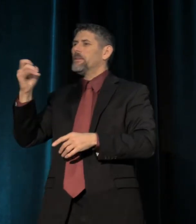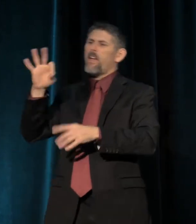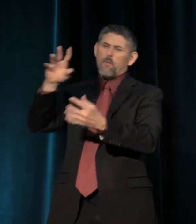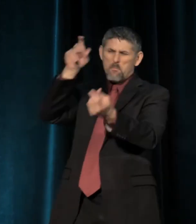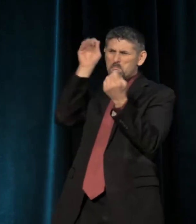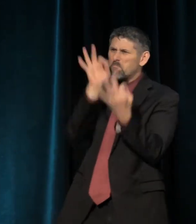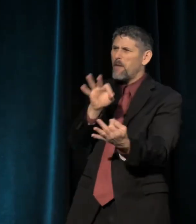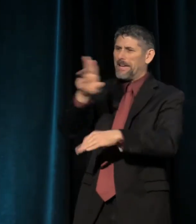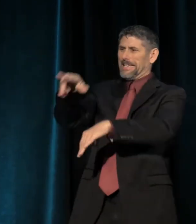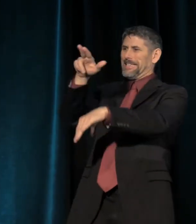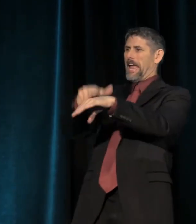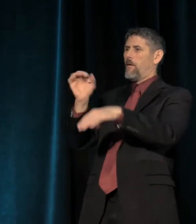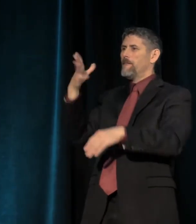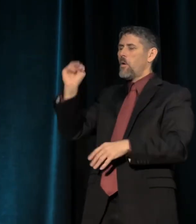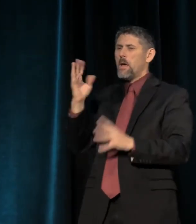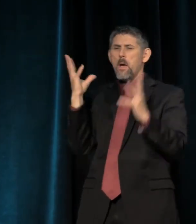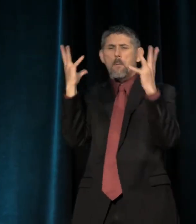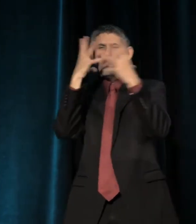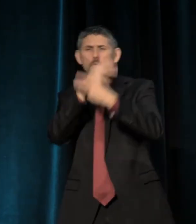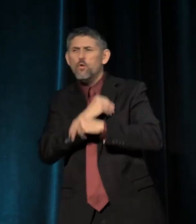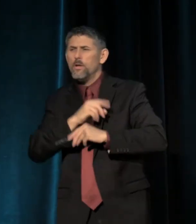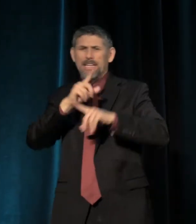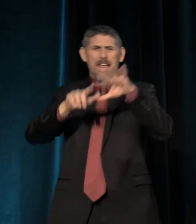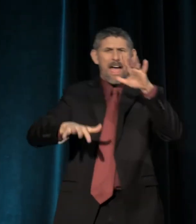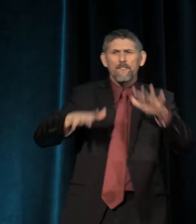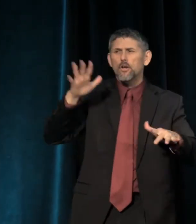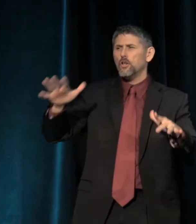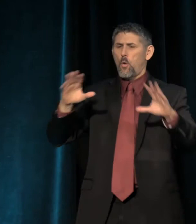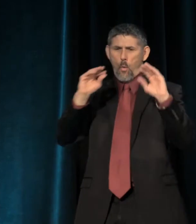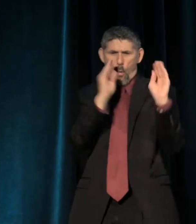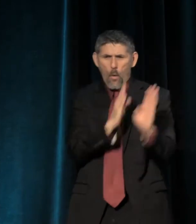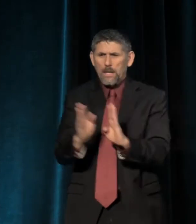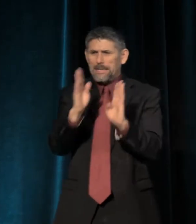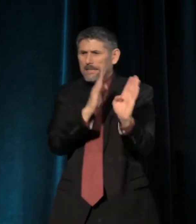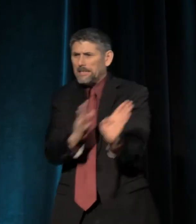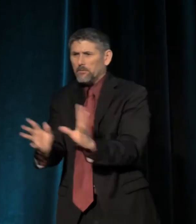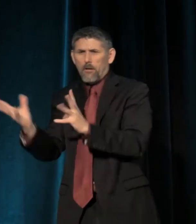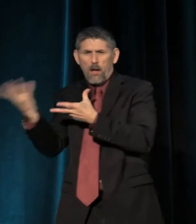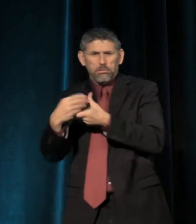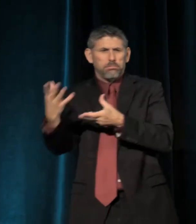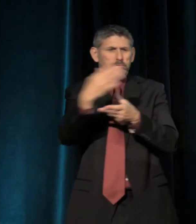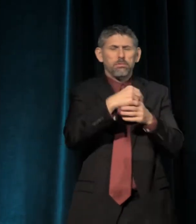the embodiment of beauty, diversity, organicity, inevitability;